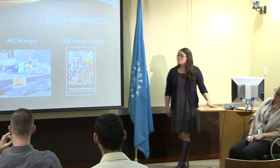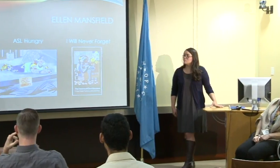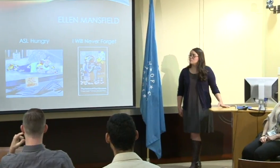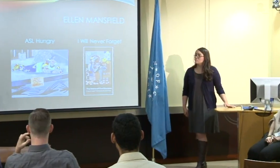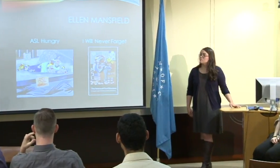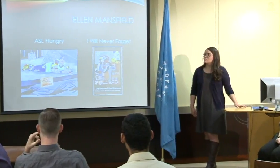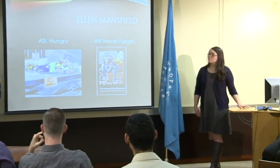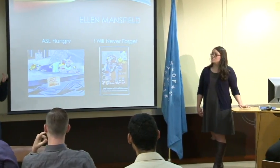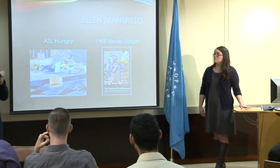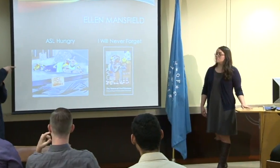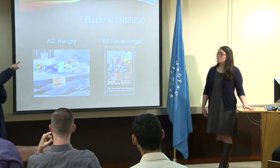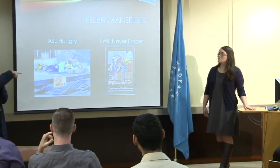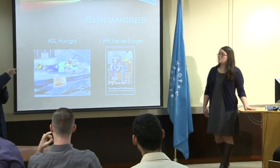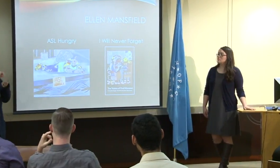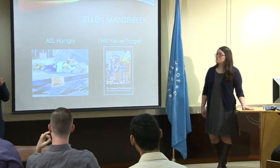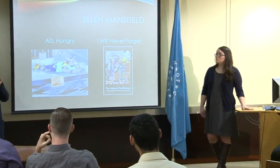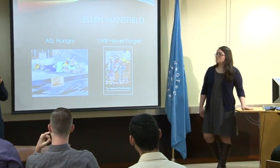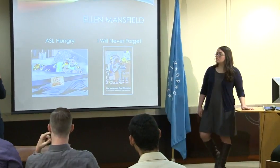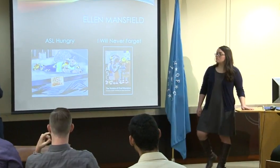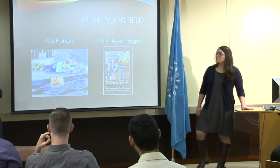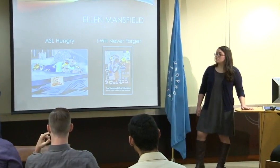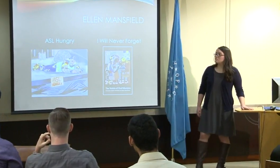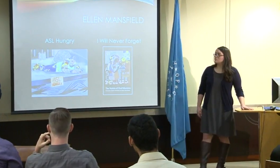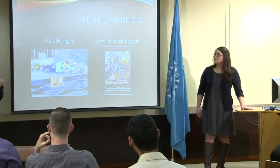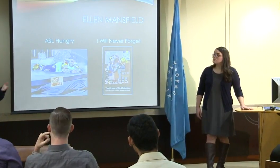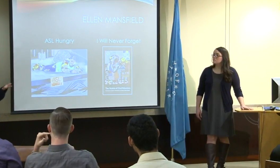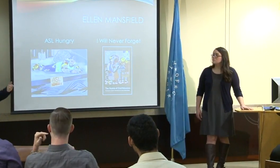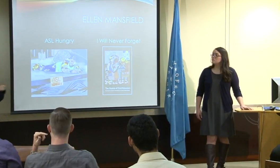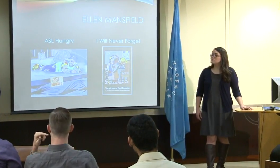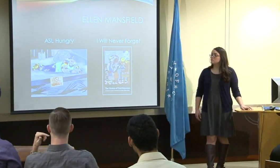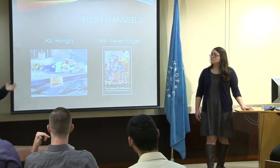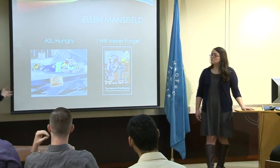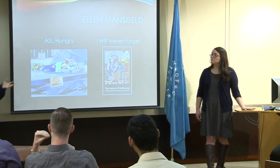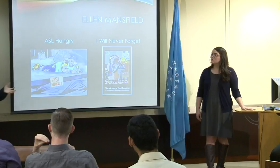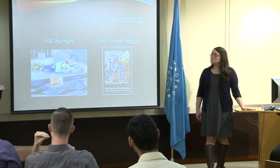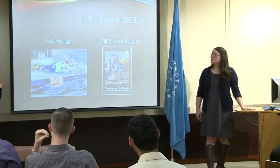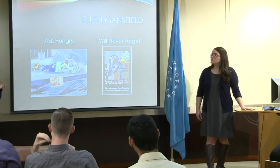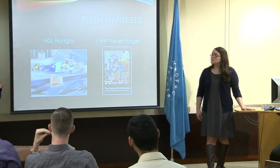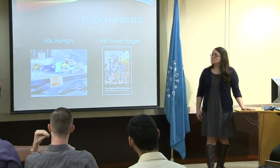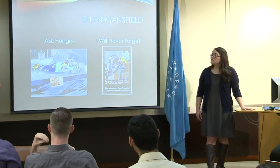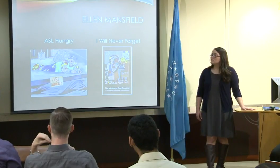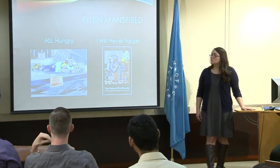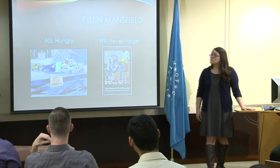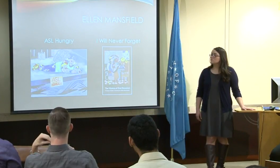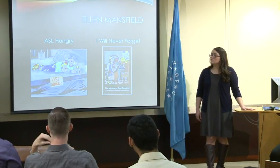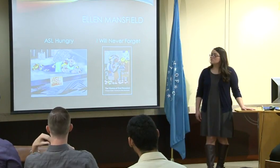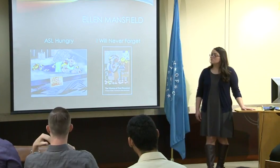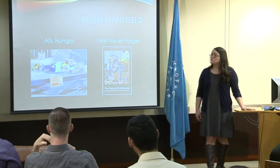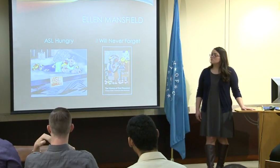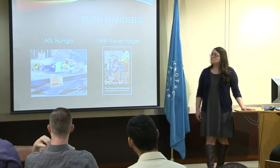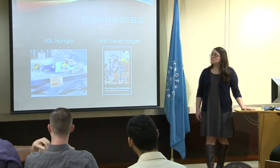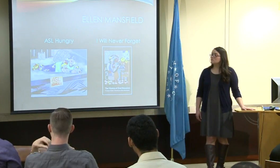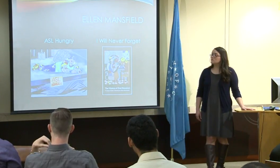And so understanding that we have organizations that are out there that are really supporting and advocating for deaf children